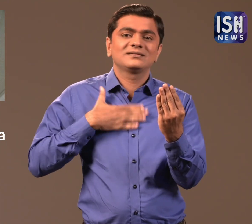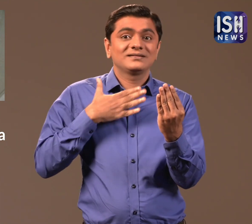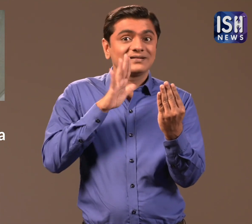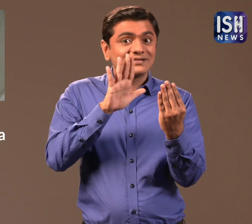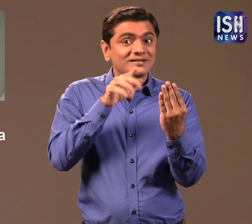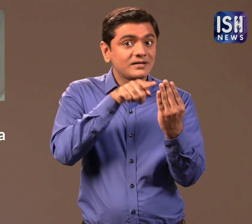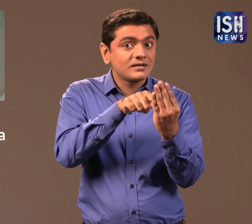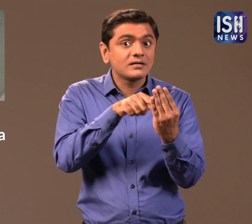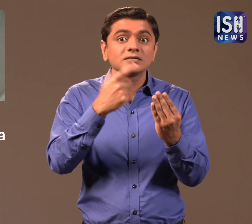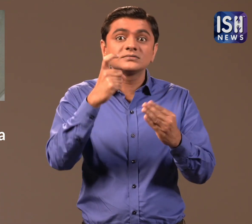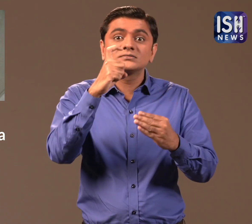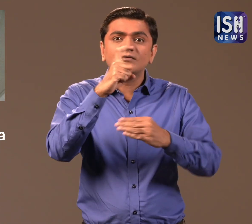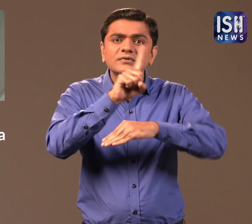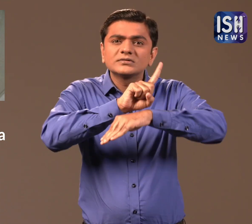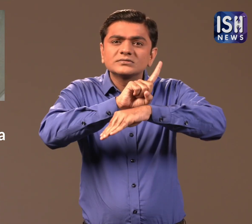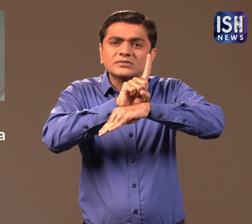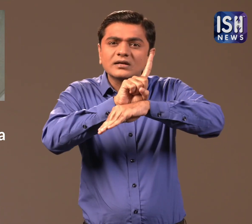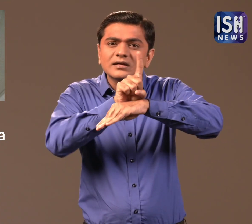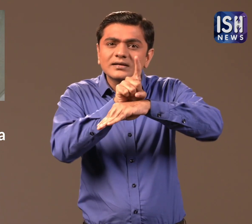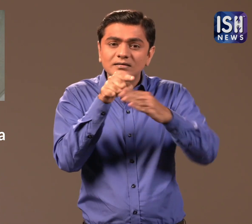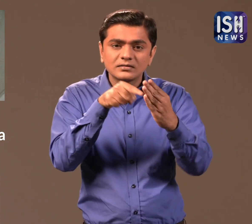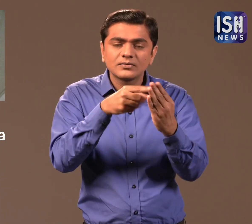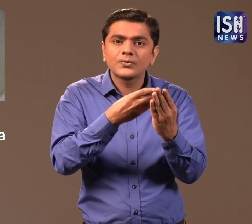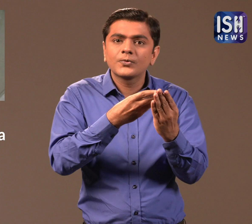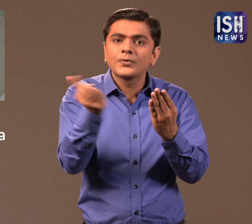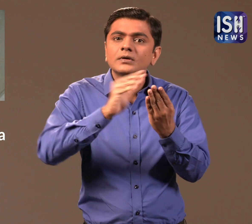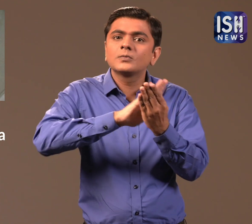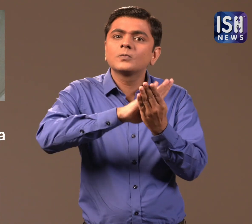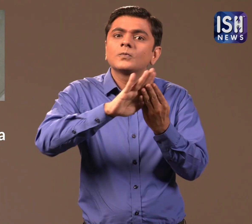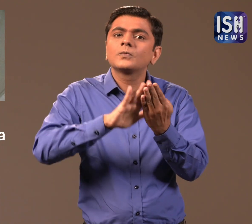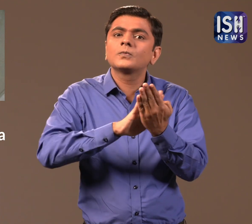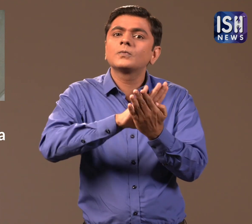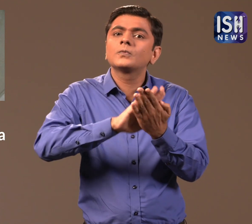After 7 seconds, the slip will become blank.